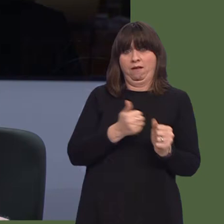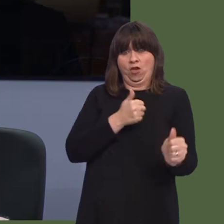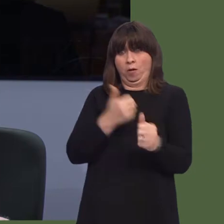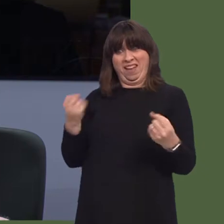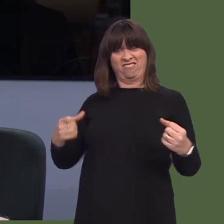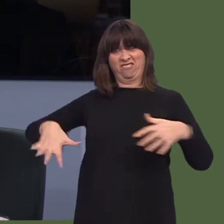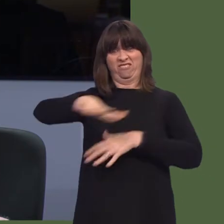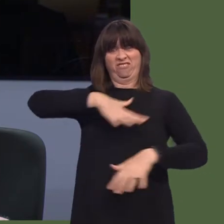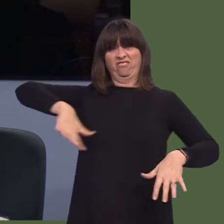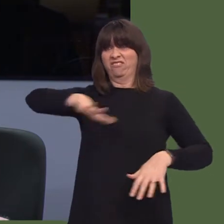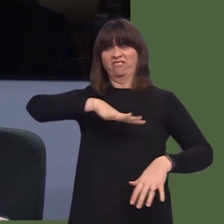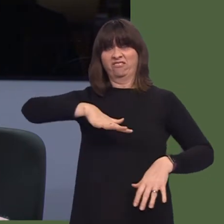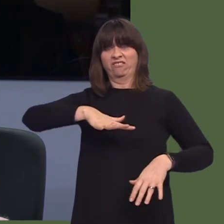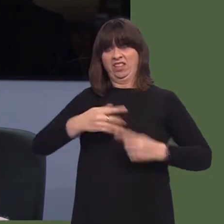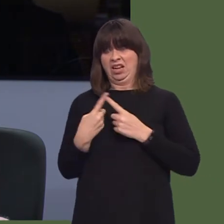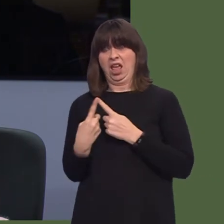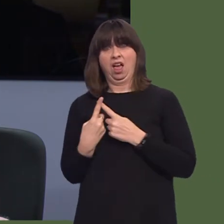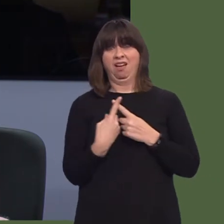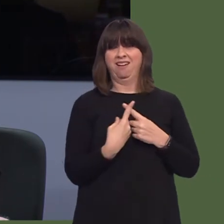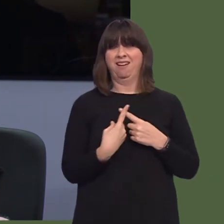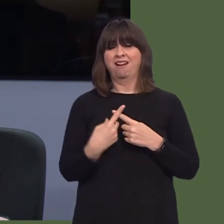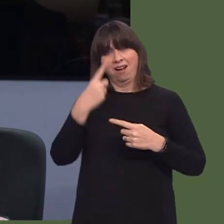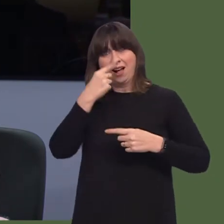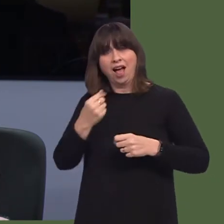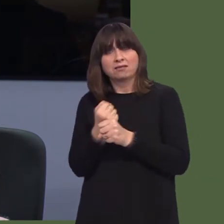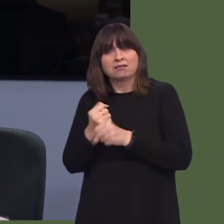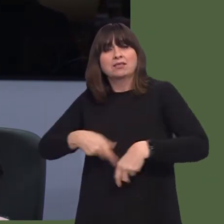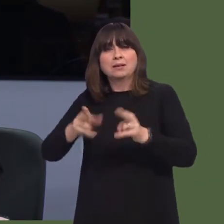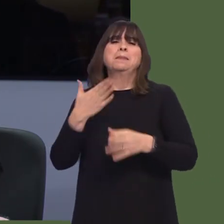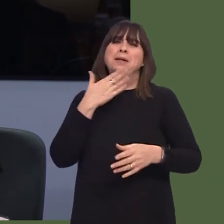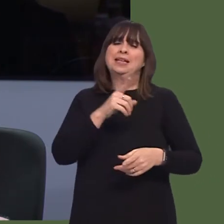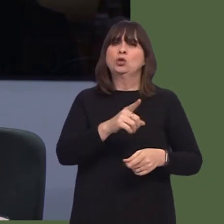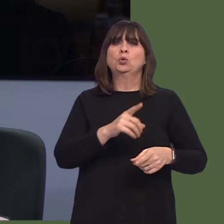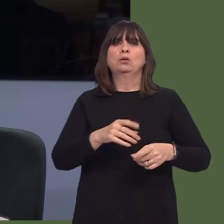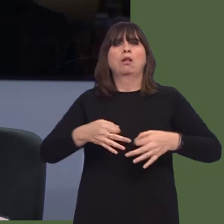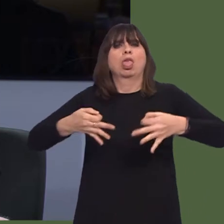Surely prompt payment is one of the essential elements in that. The Welsh Government has a policy of paying all invoices on time, and when the Welsh Government